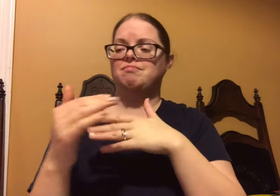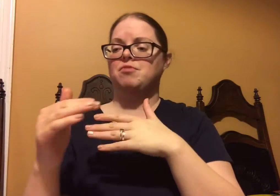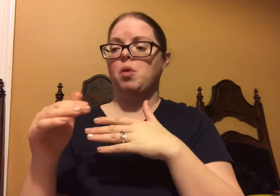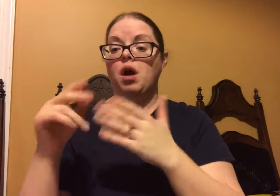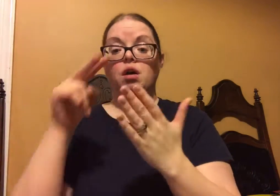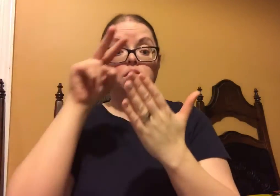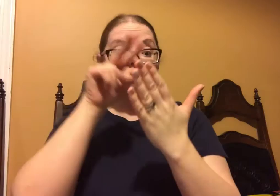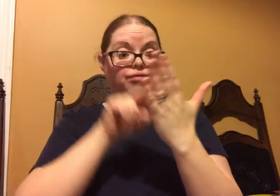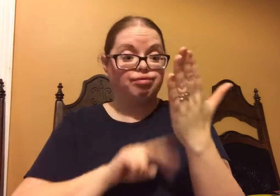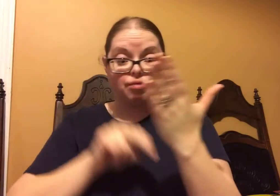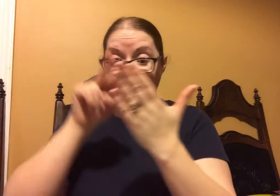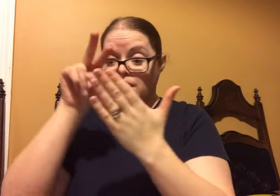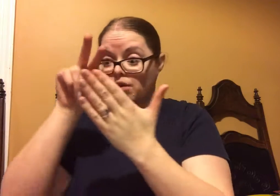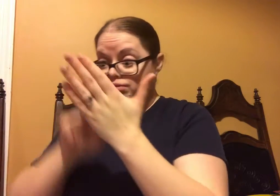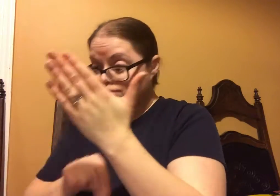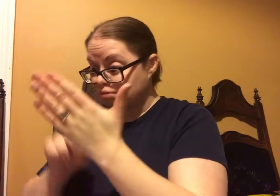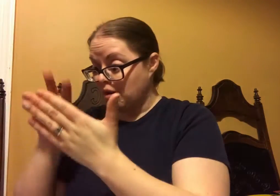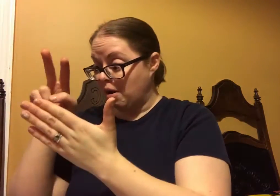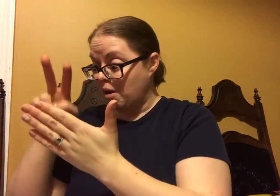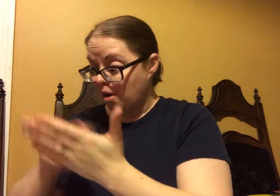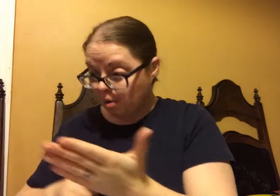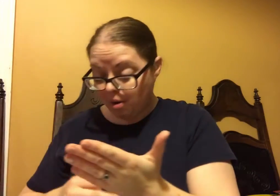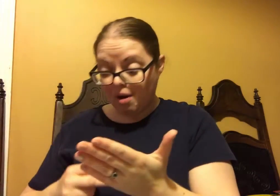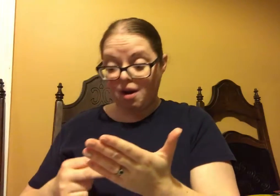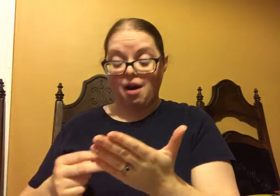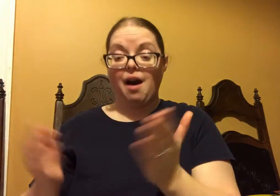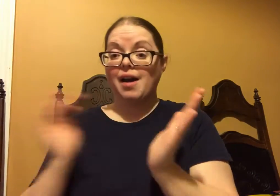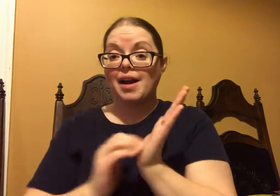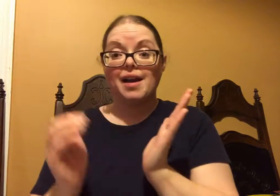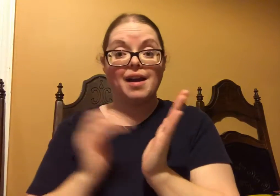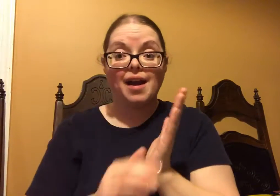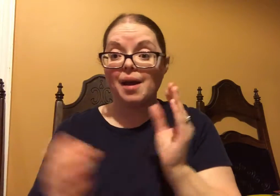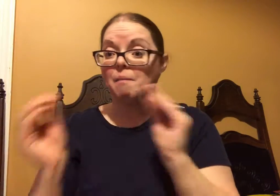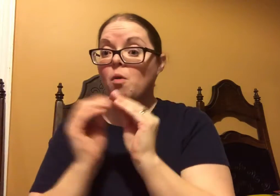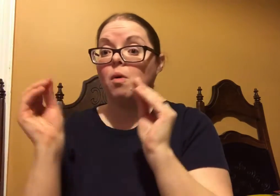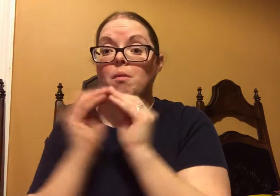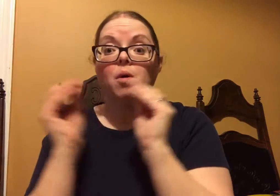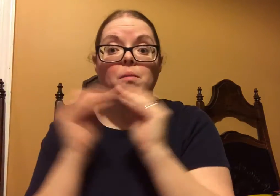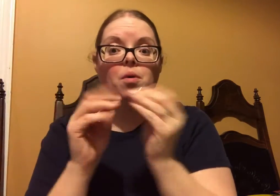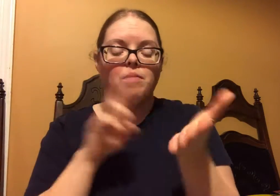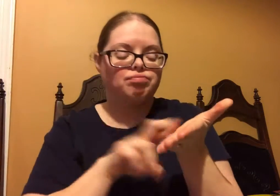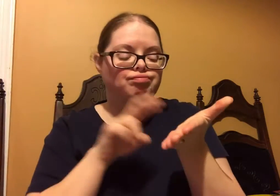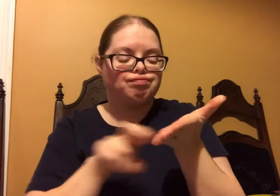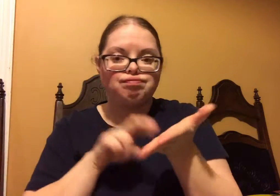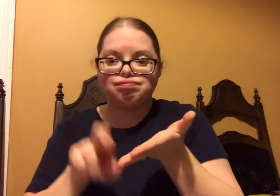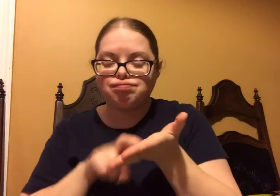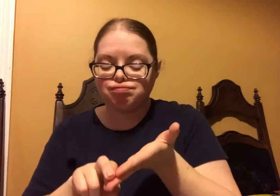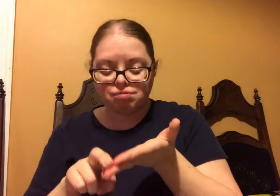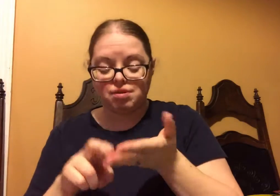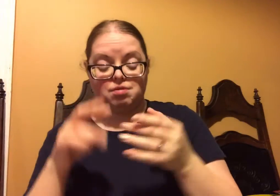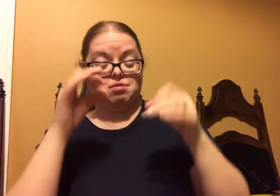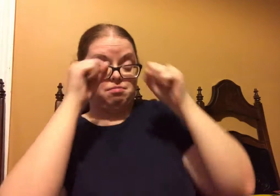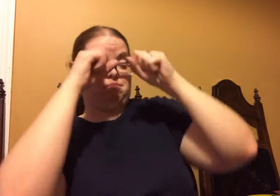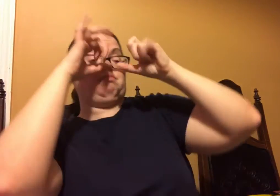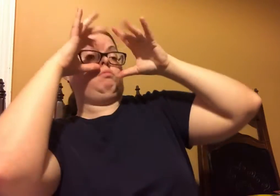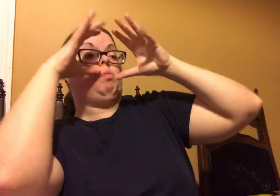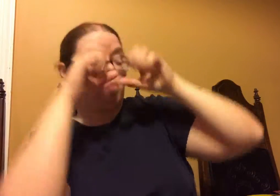Just send me all these different things. And I would read them, and read them, and I'd want more and more and more.